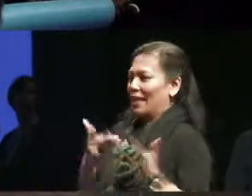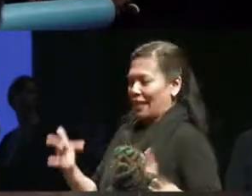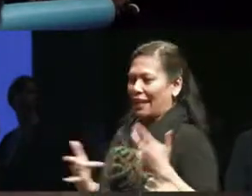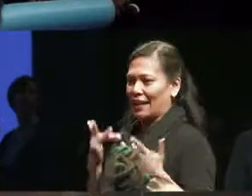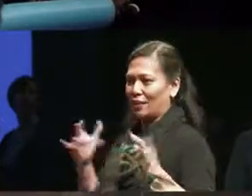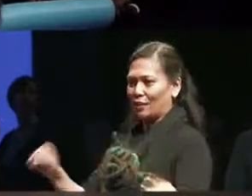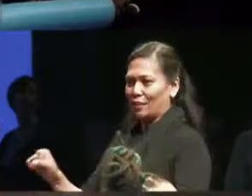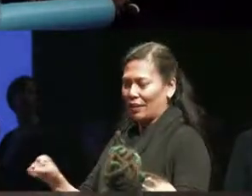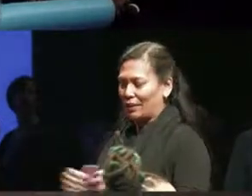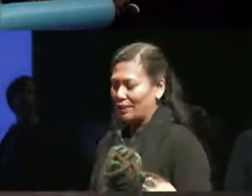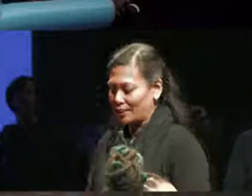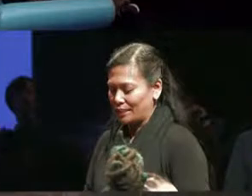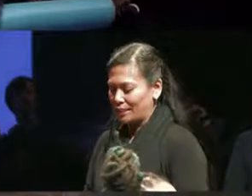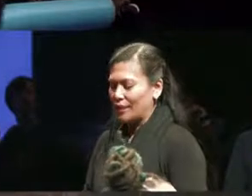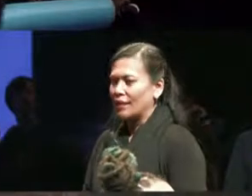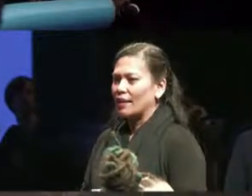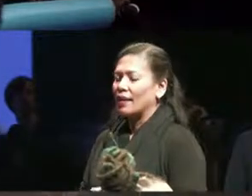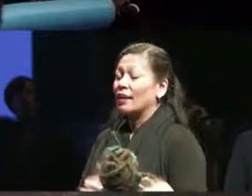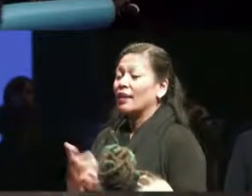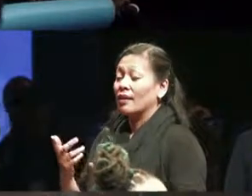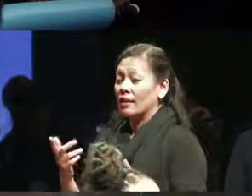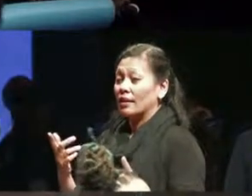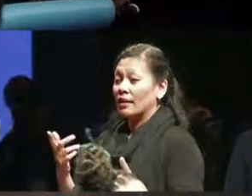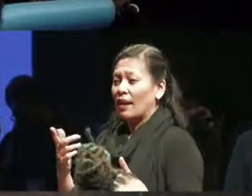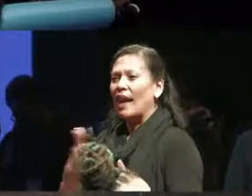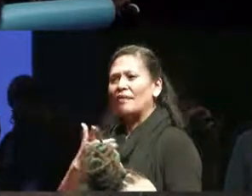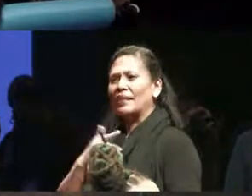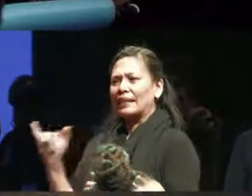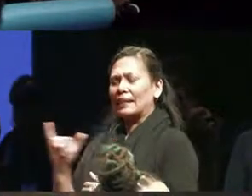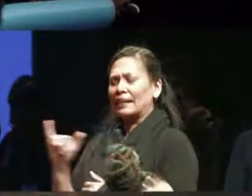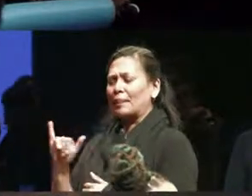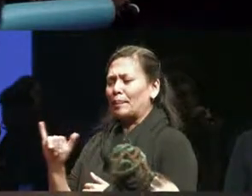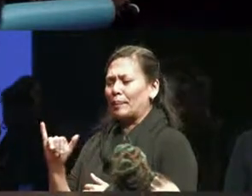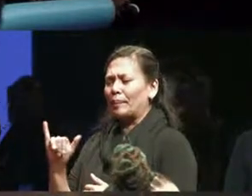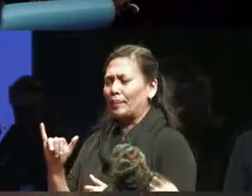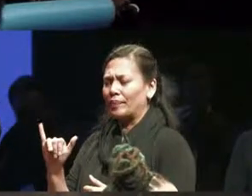then sometimes everything moves. I feel the same way about watching Indigenous